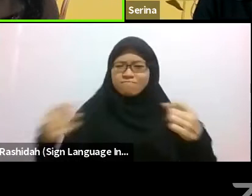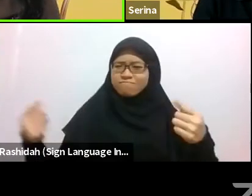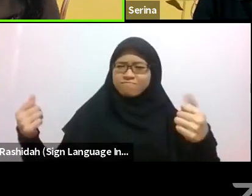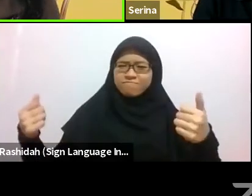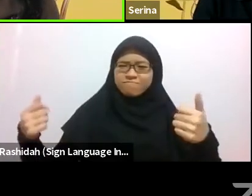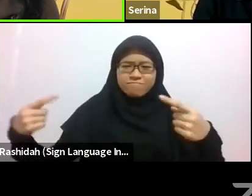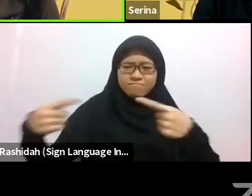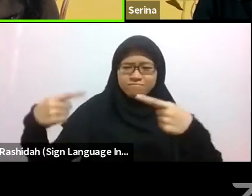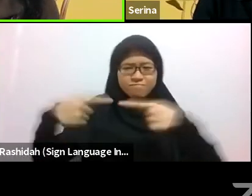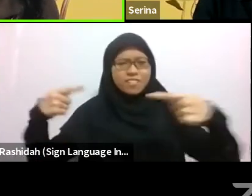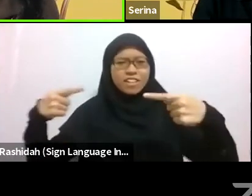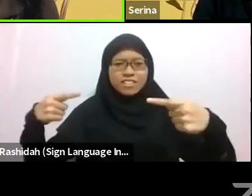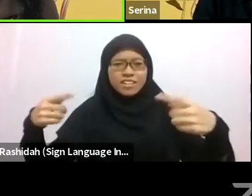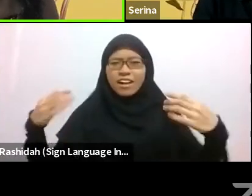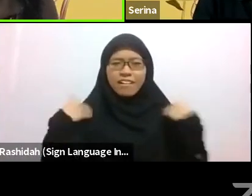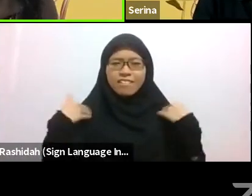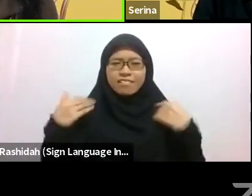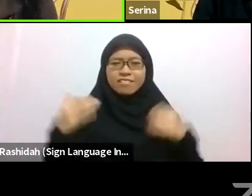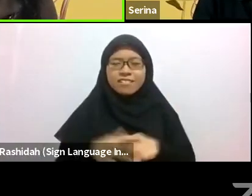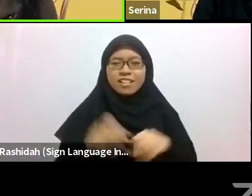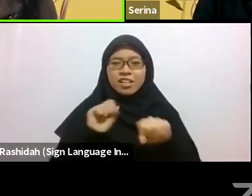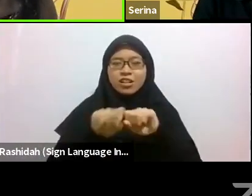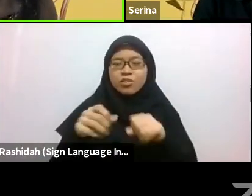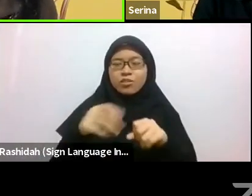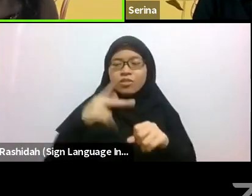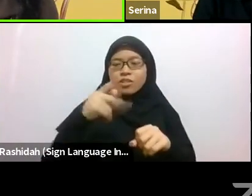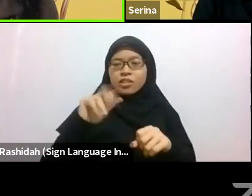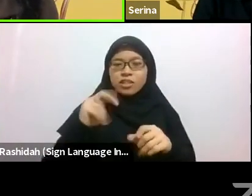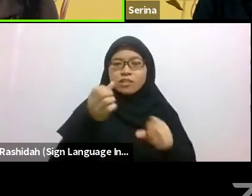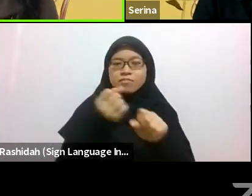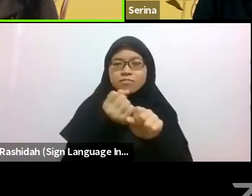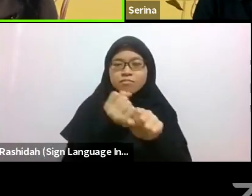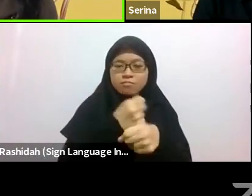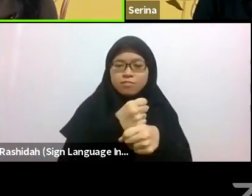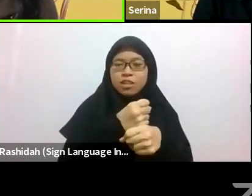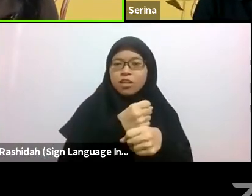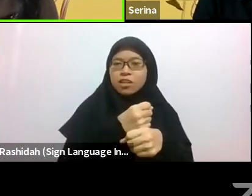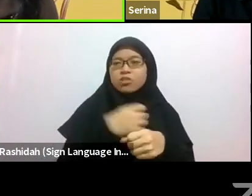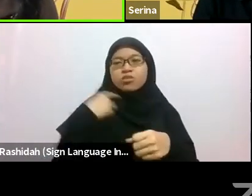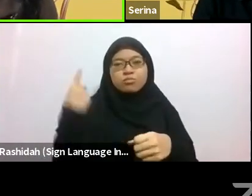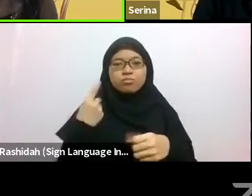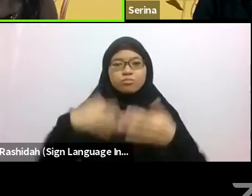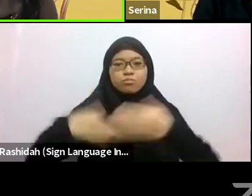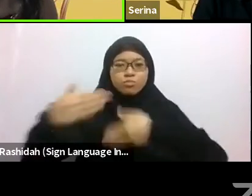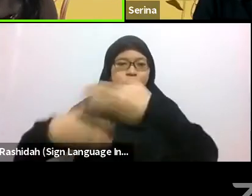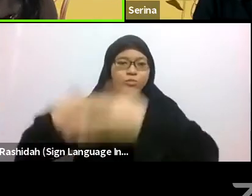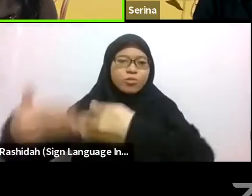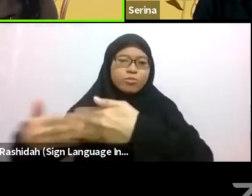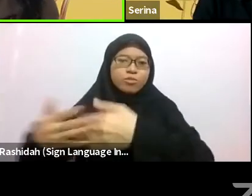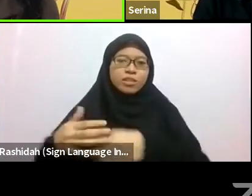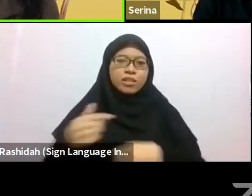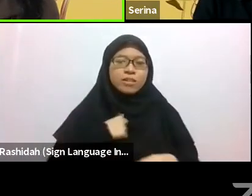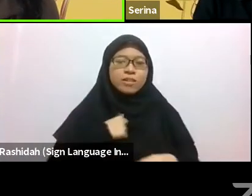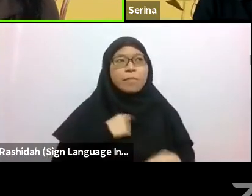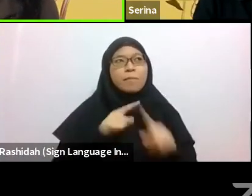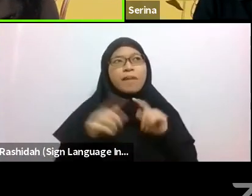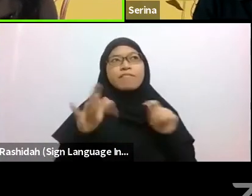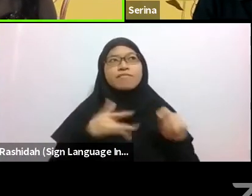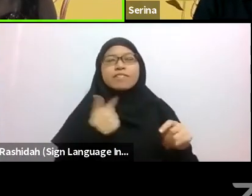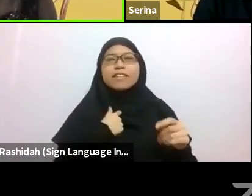I think for me personally, I’m more intrigued by making kin with natural elements, with nature.